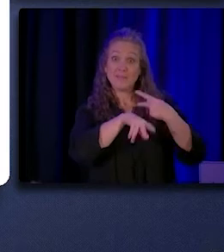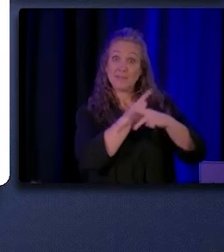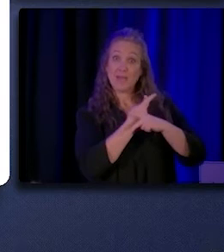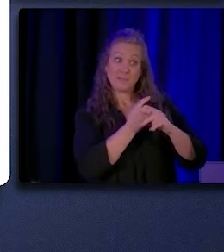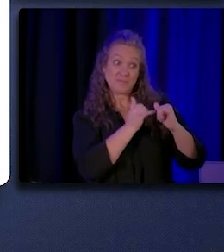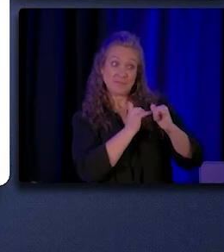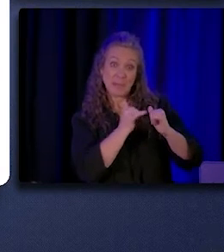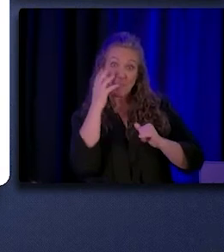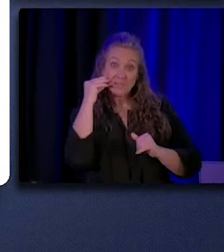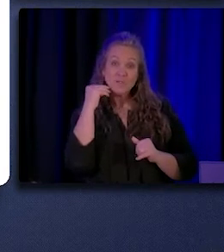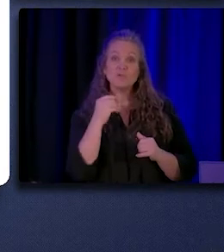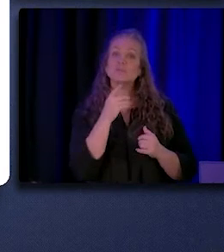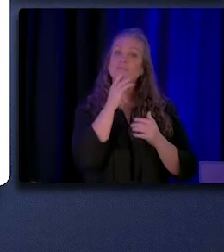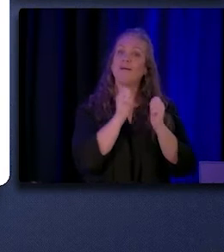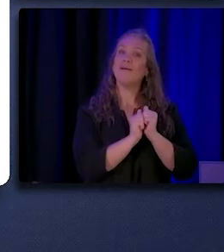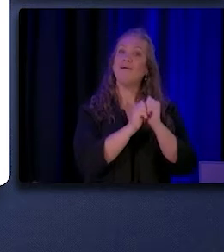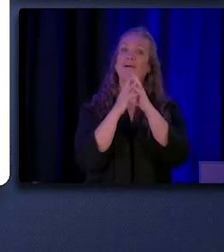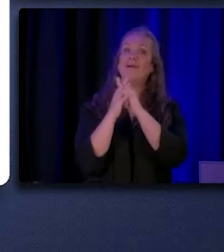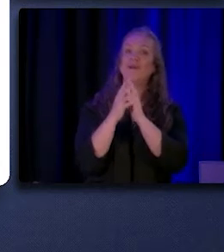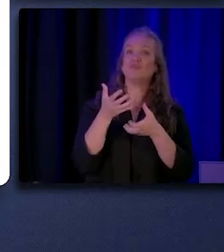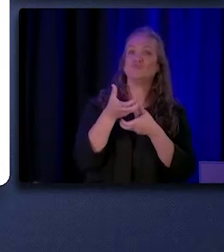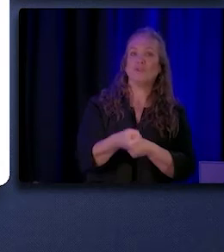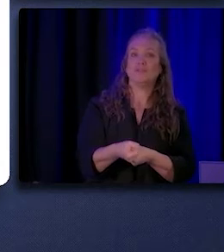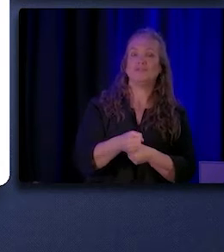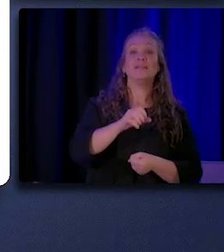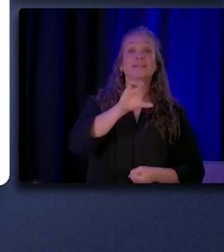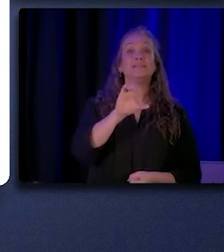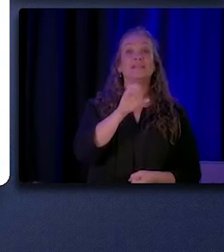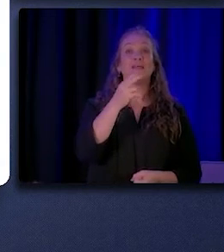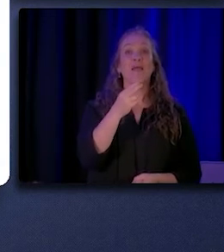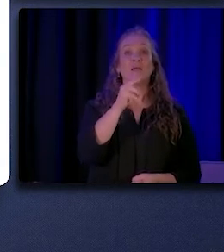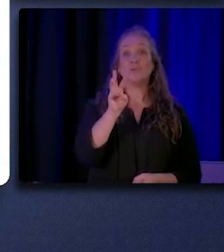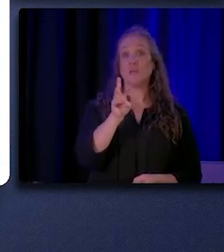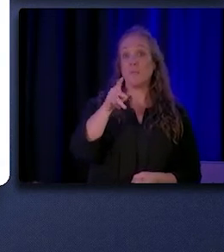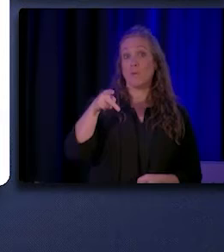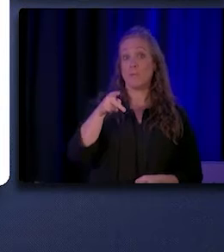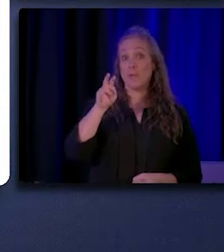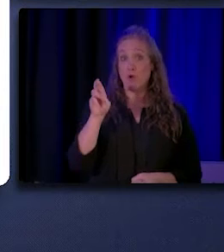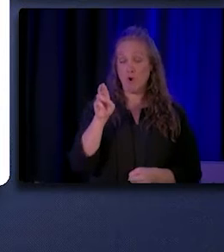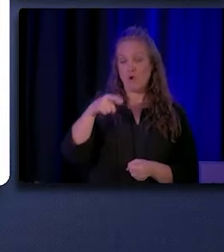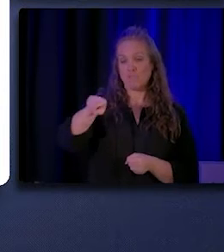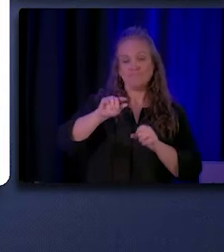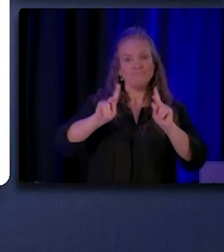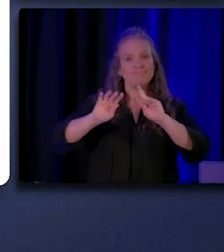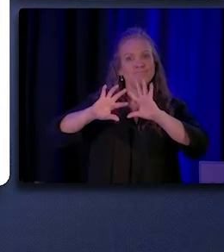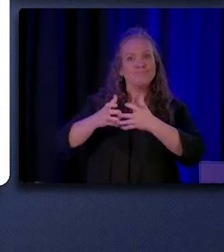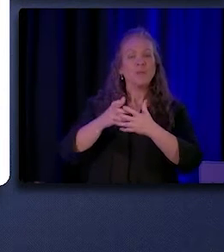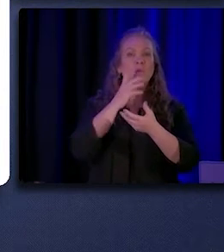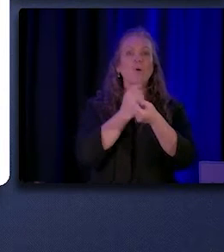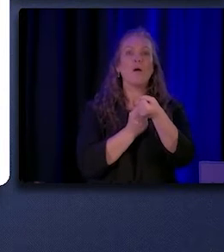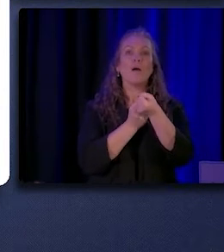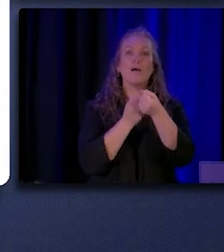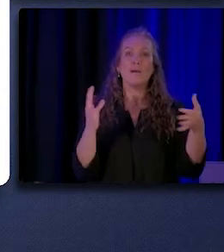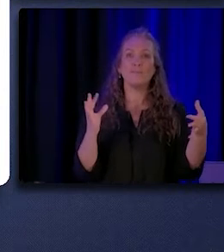which Kara talked about. CHW/P/Rs are bridge builders who support people's health and wellbeing.